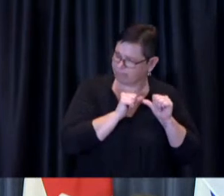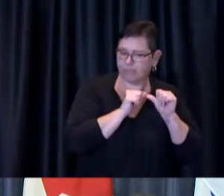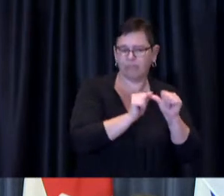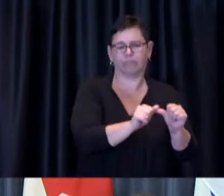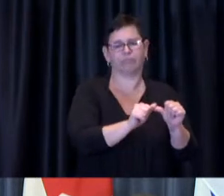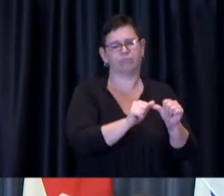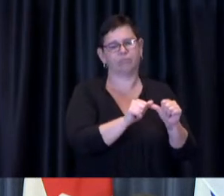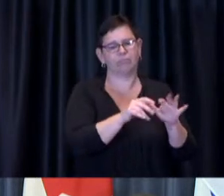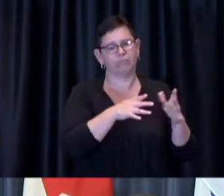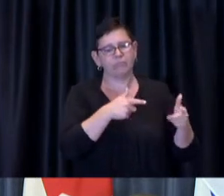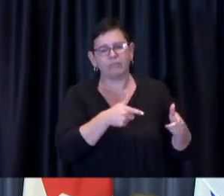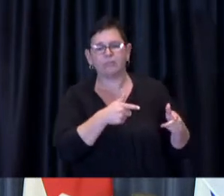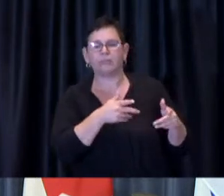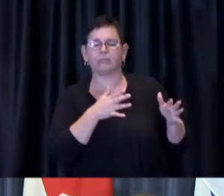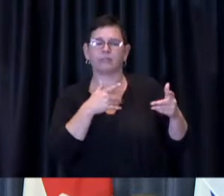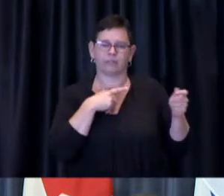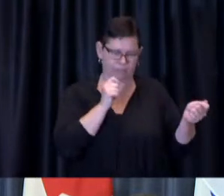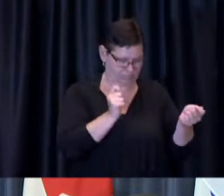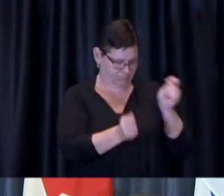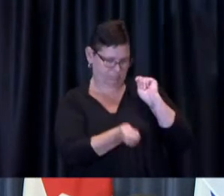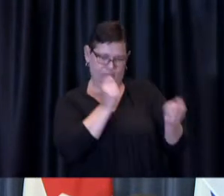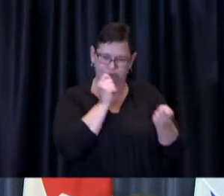should the situation change moving forward.